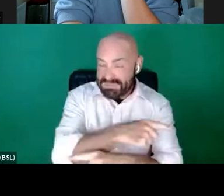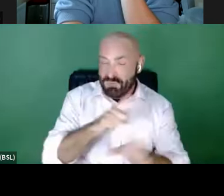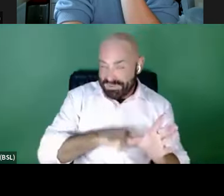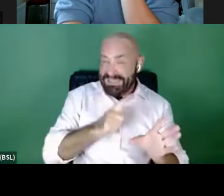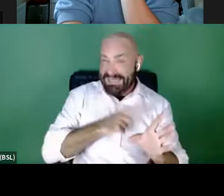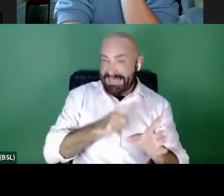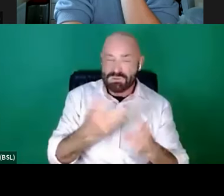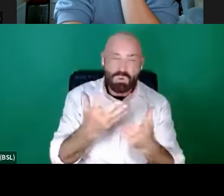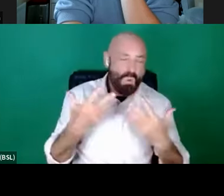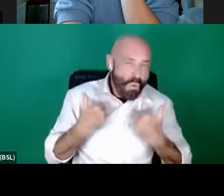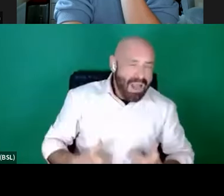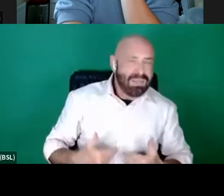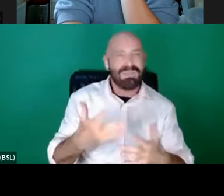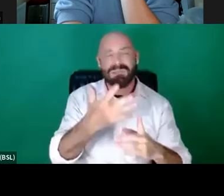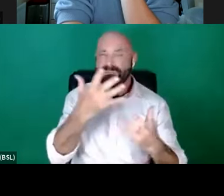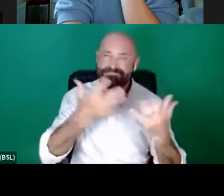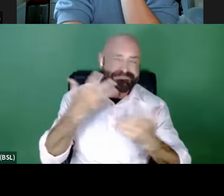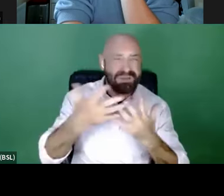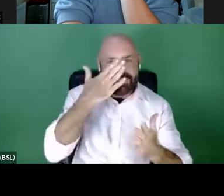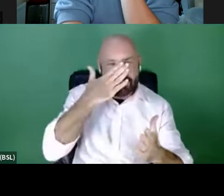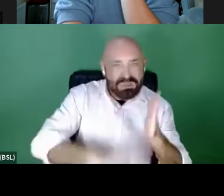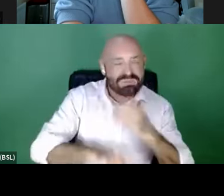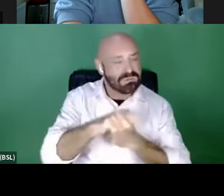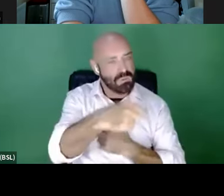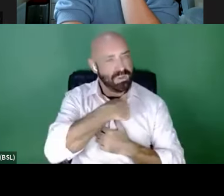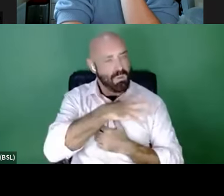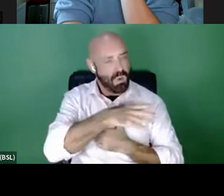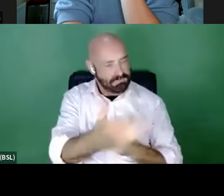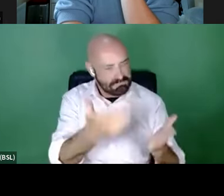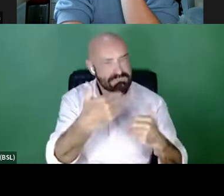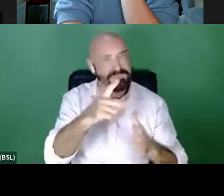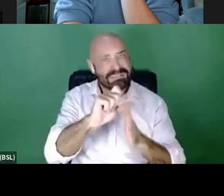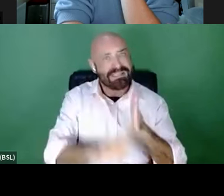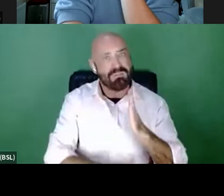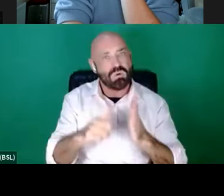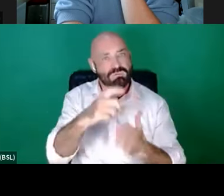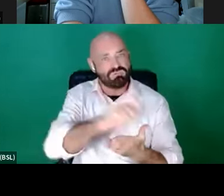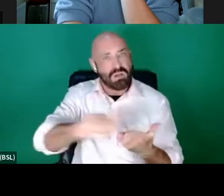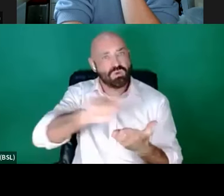and support disabled writers to confront and to change that. So we want to find emerging